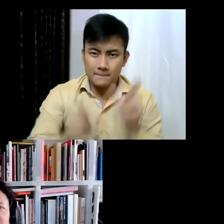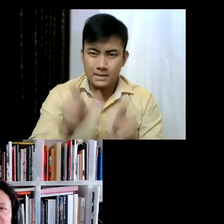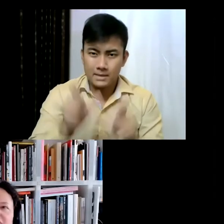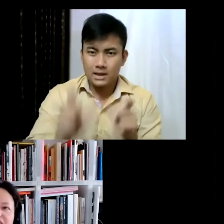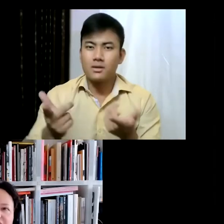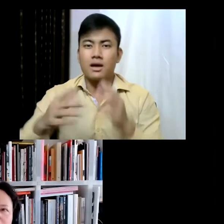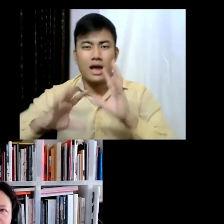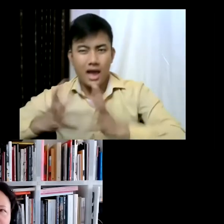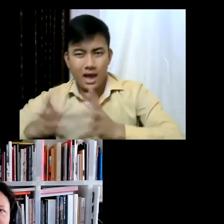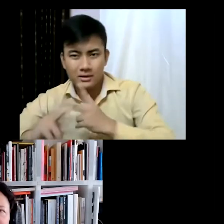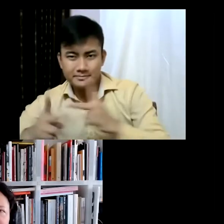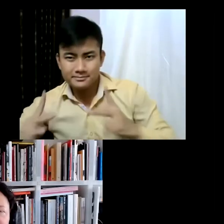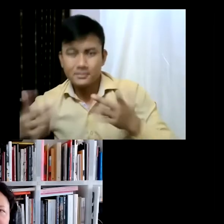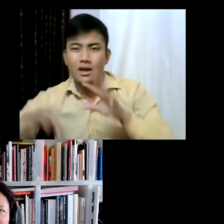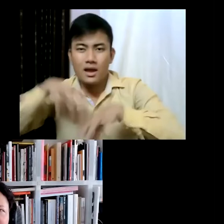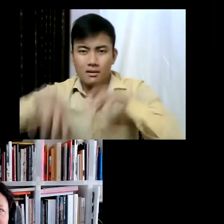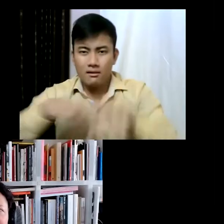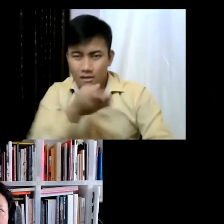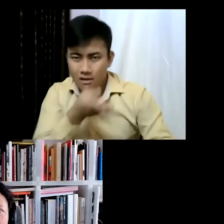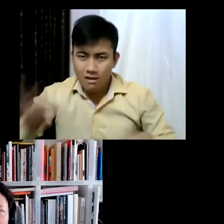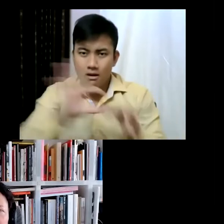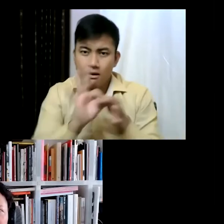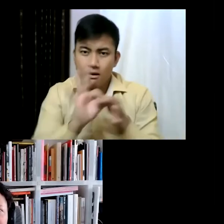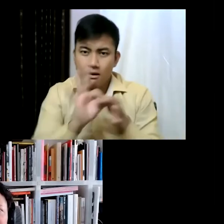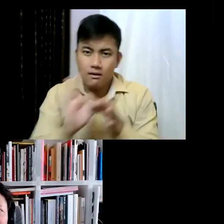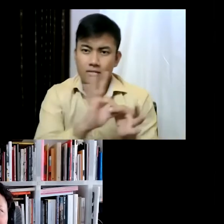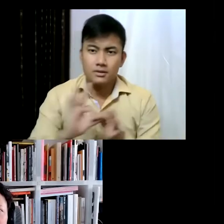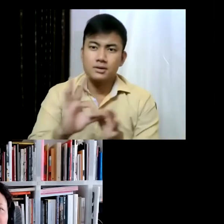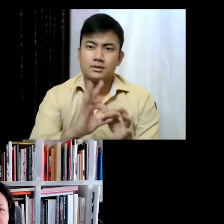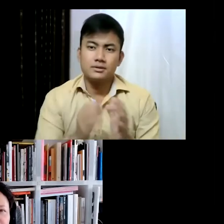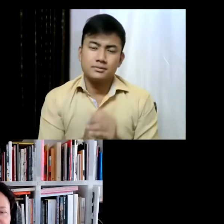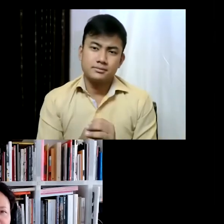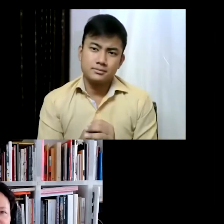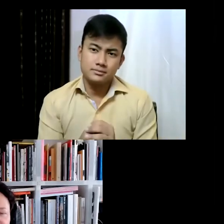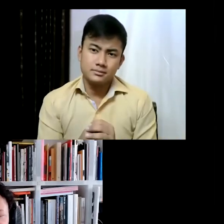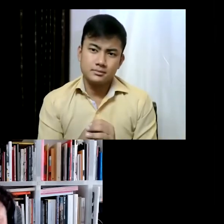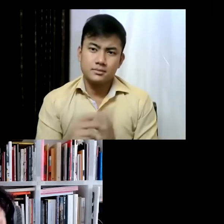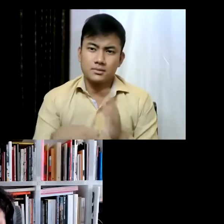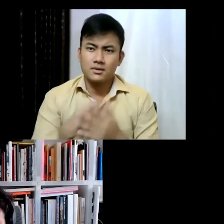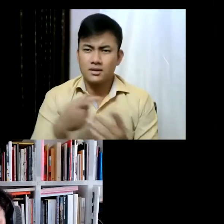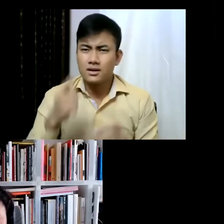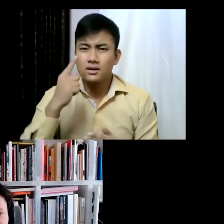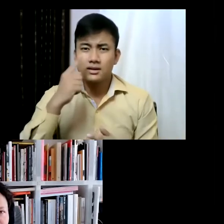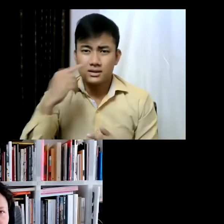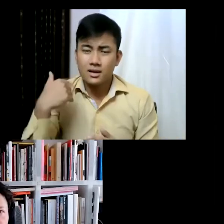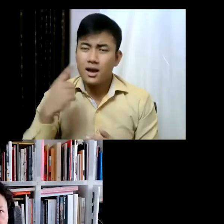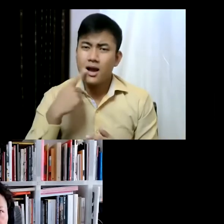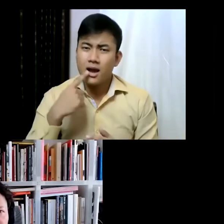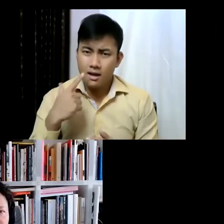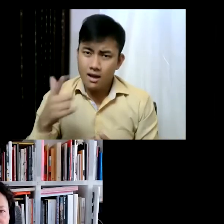and something that I always find fascinating about her is that when she was asked when she was born,